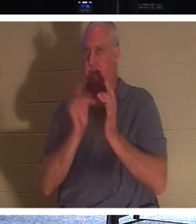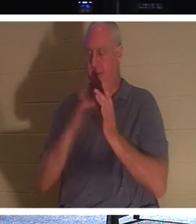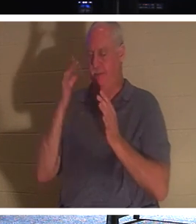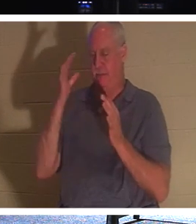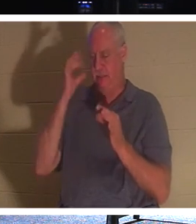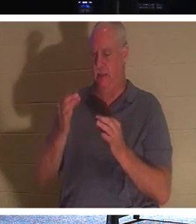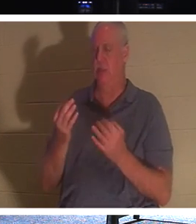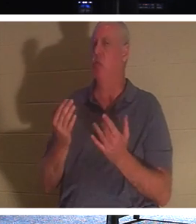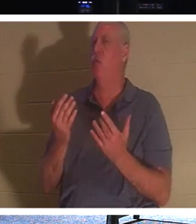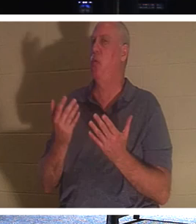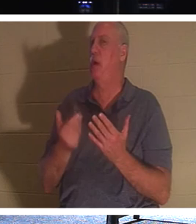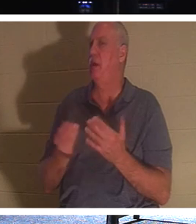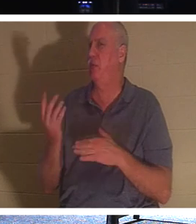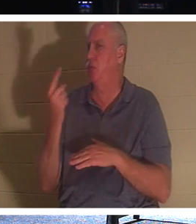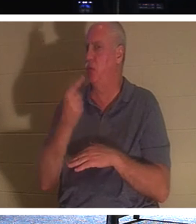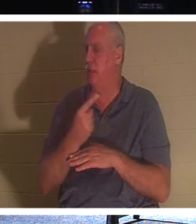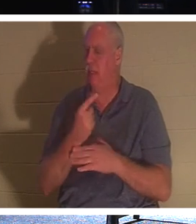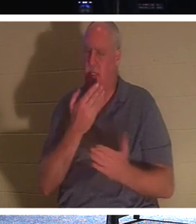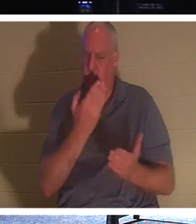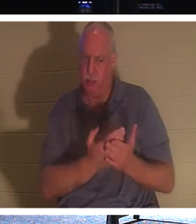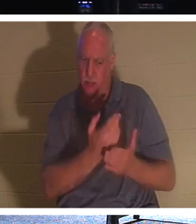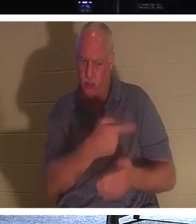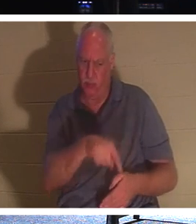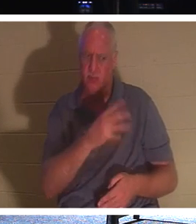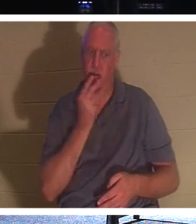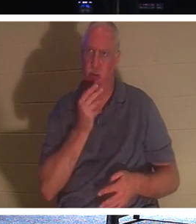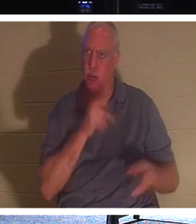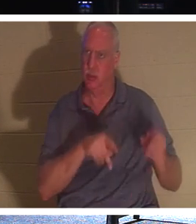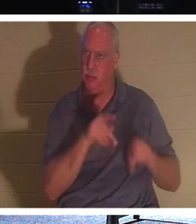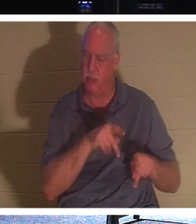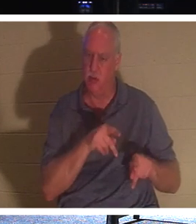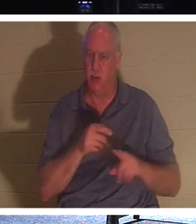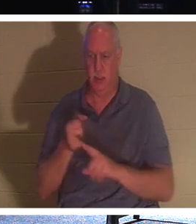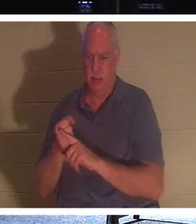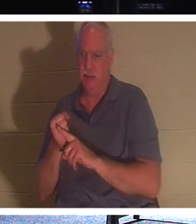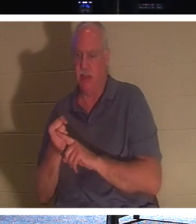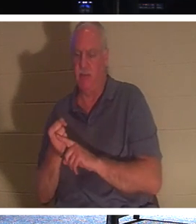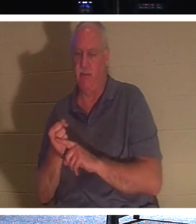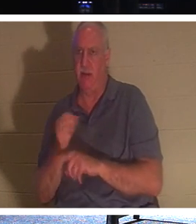days to prove to the Jewish people that He indeed was the Messiah, and that He was the resurrection